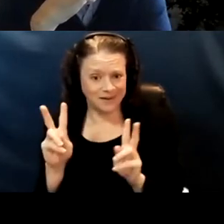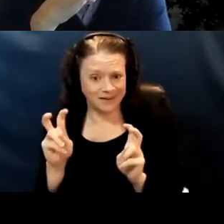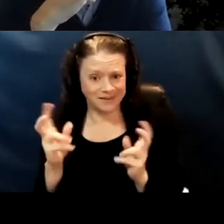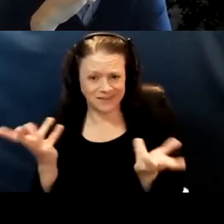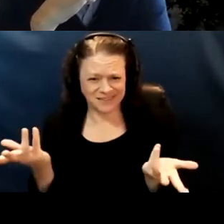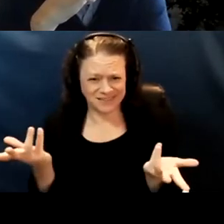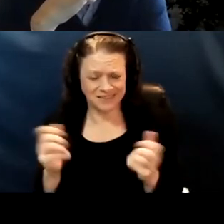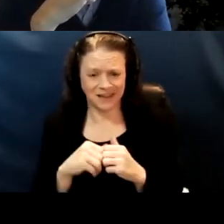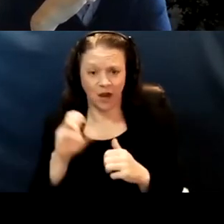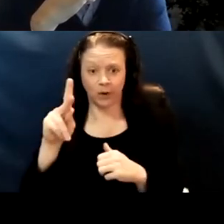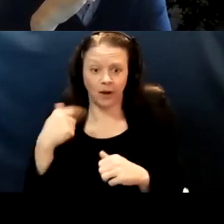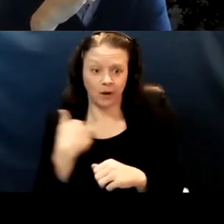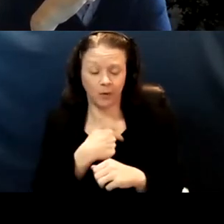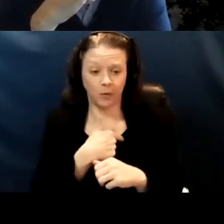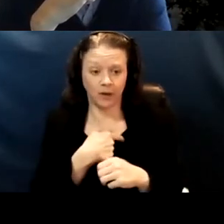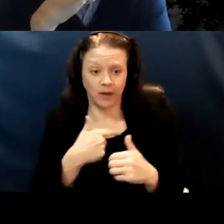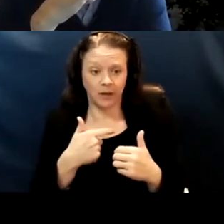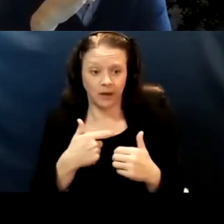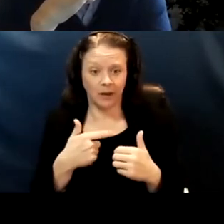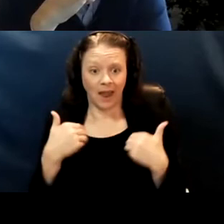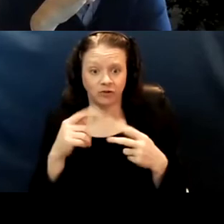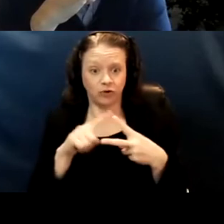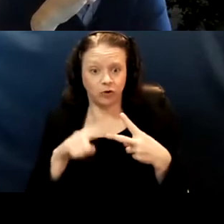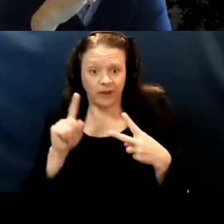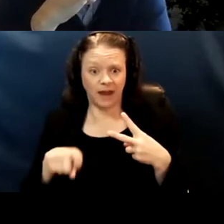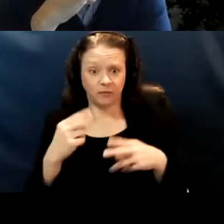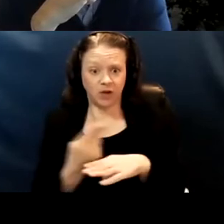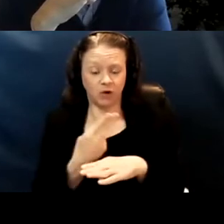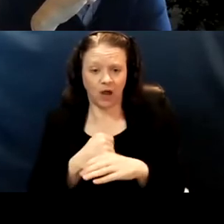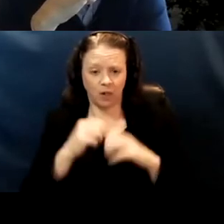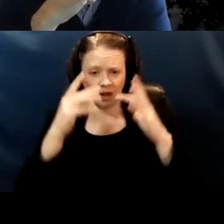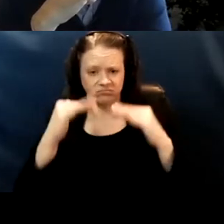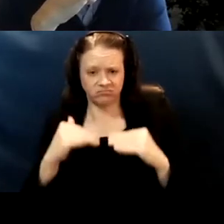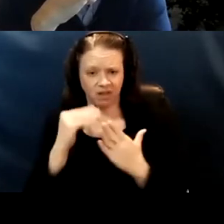"Okay, we have to have, we have two that have to be used up. So I'll just go down the list now." It's talking about,